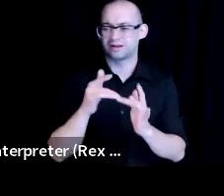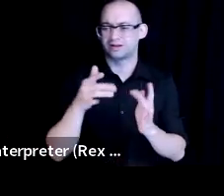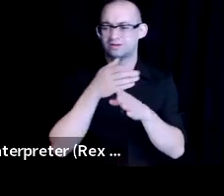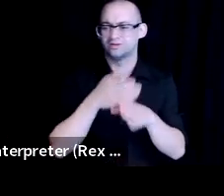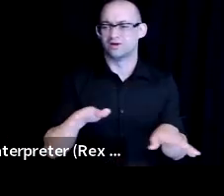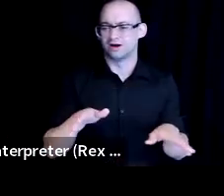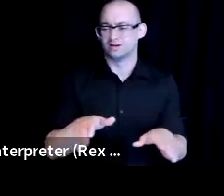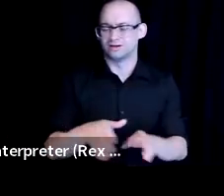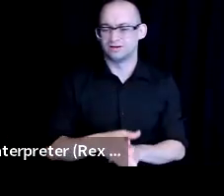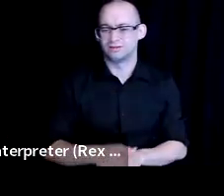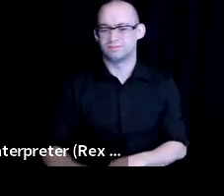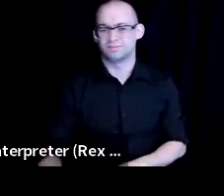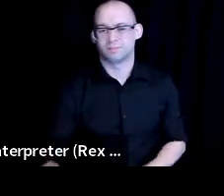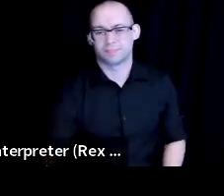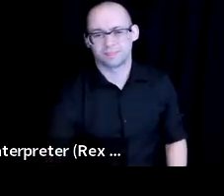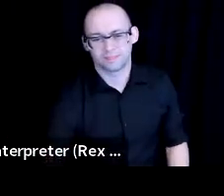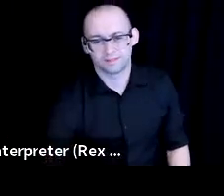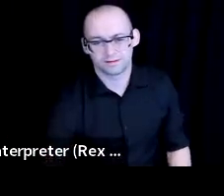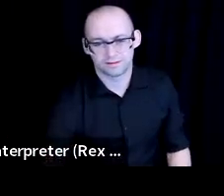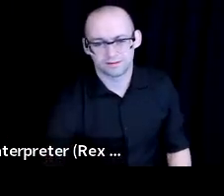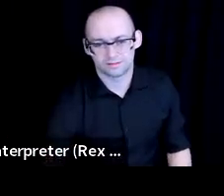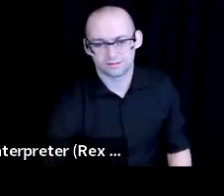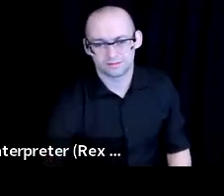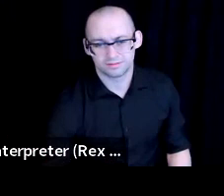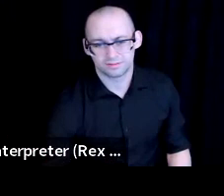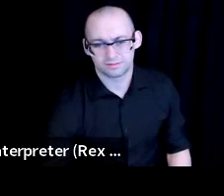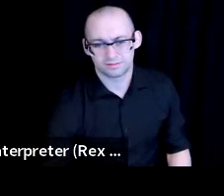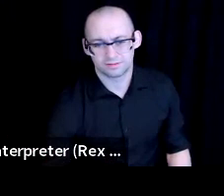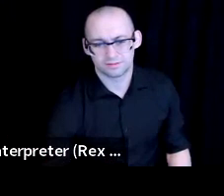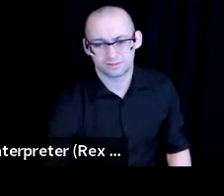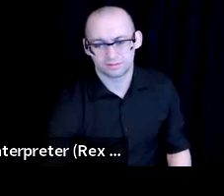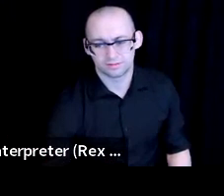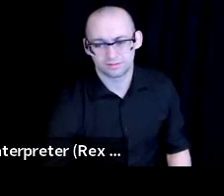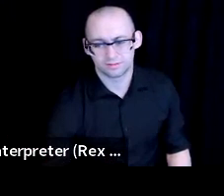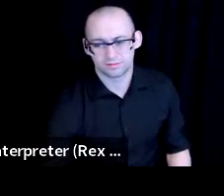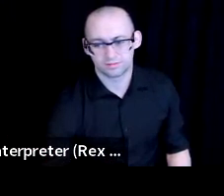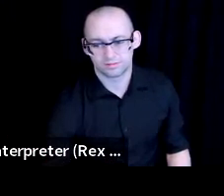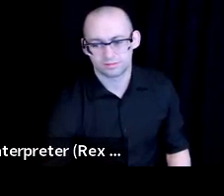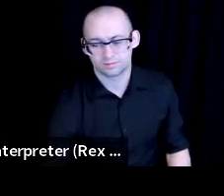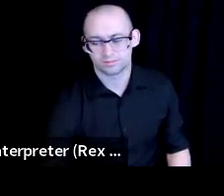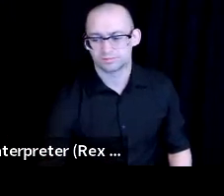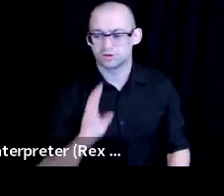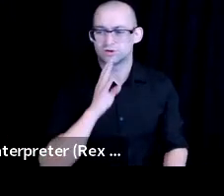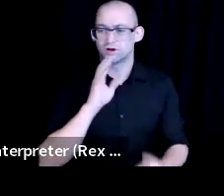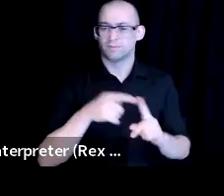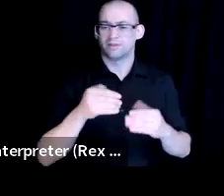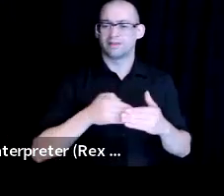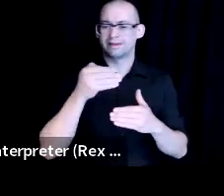and next steps. So next slide, I’m going to hand it off to Rida Fayyaz who's a graduate student assistance